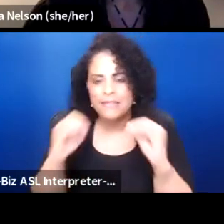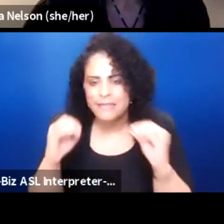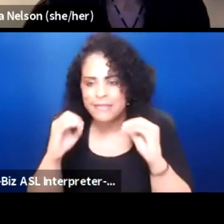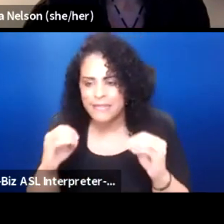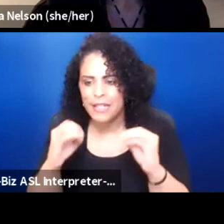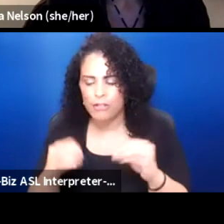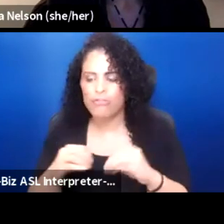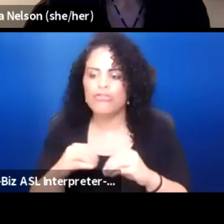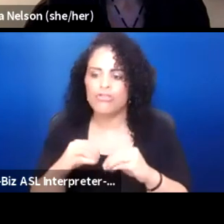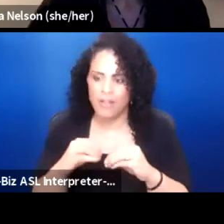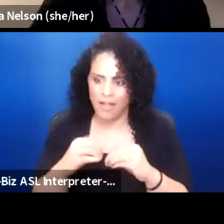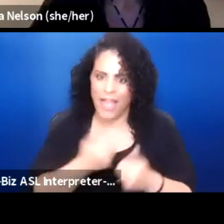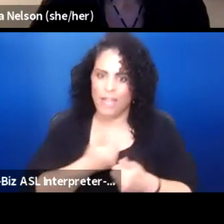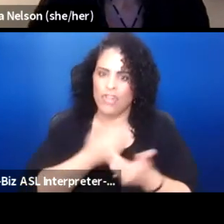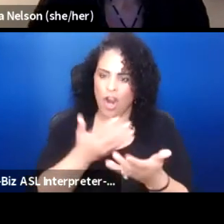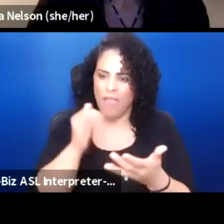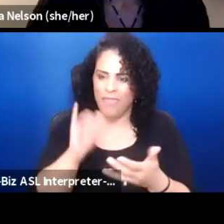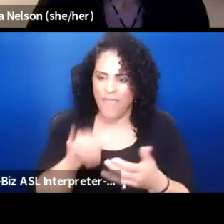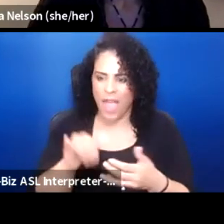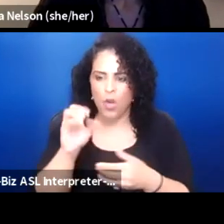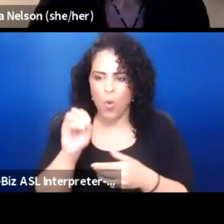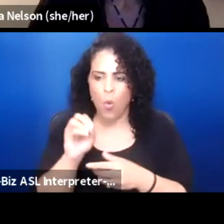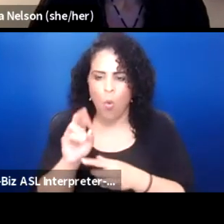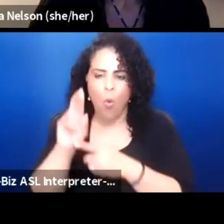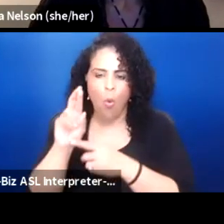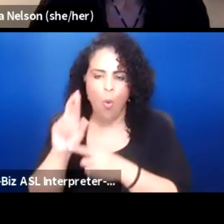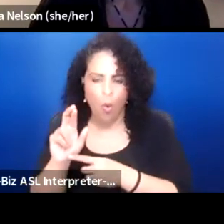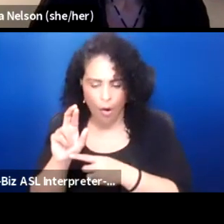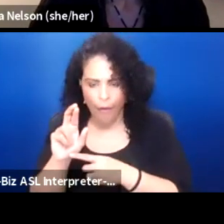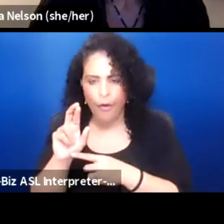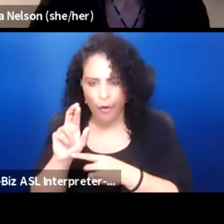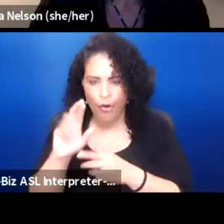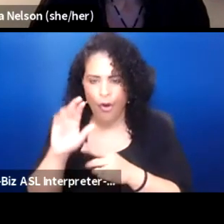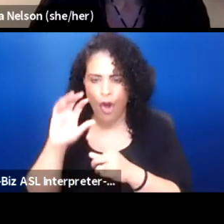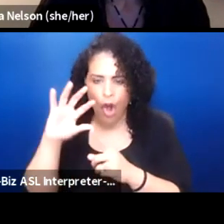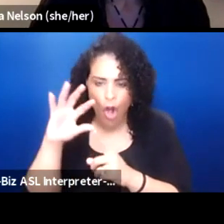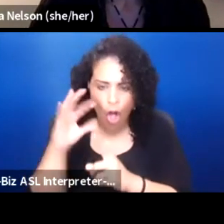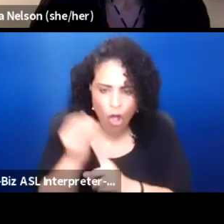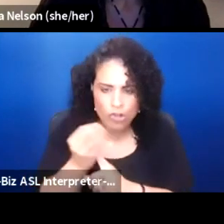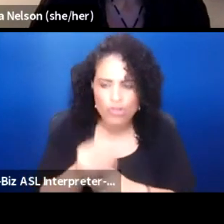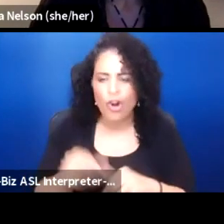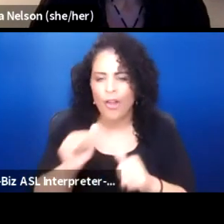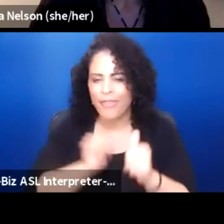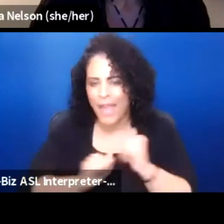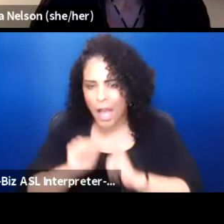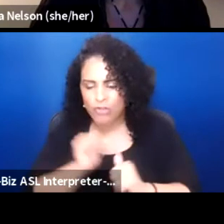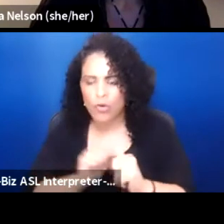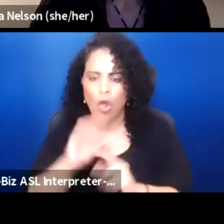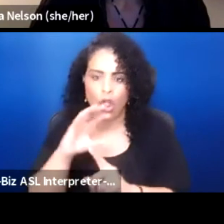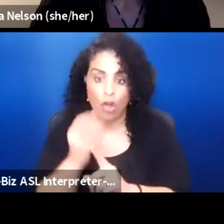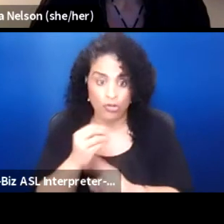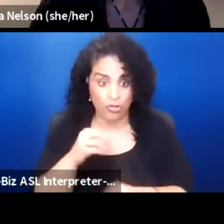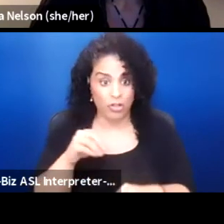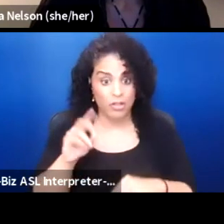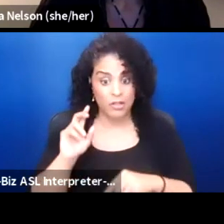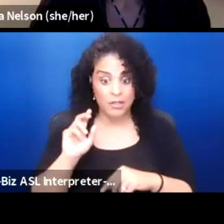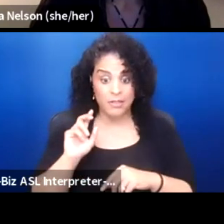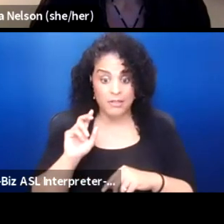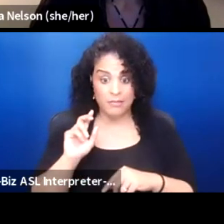keep sharing the oral culture, the theatrical culture. (chuckles) Darrell, would you like to talk?